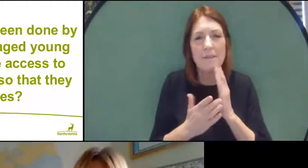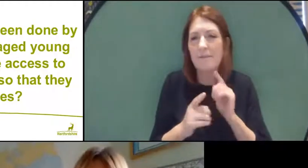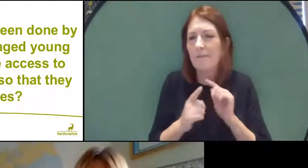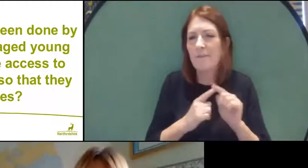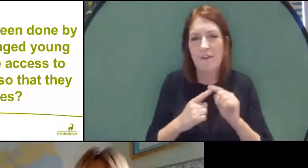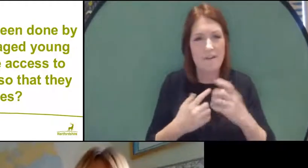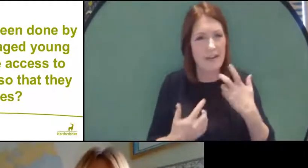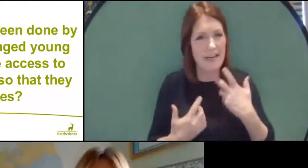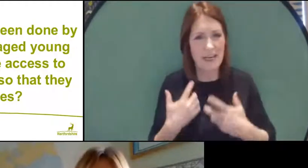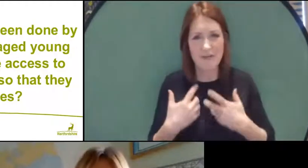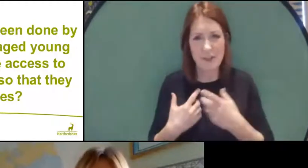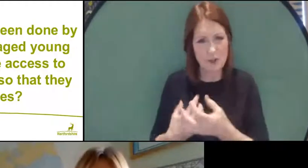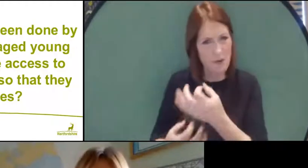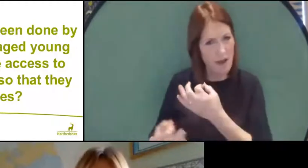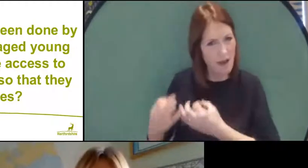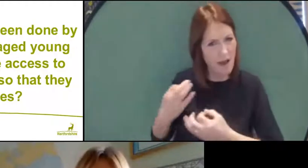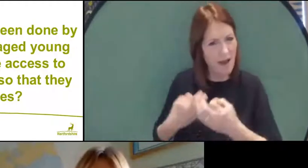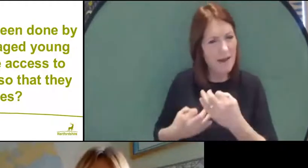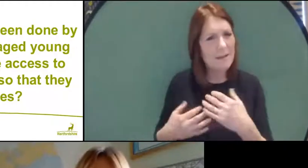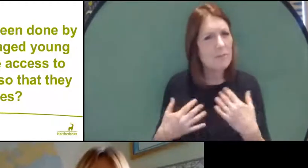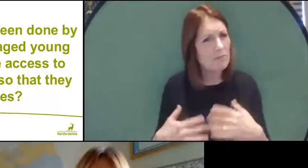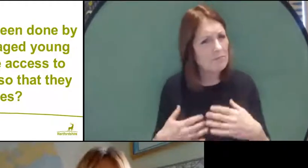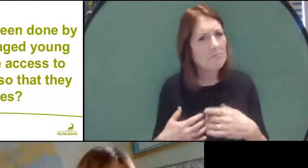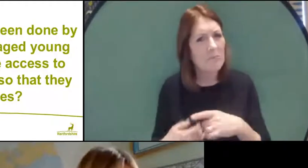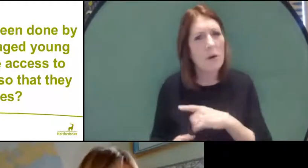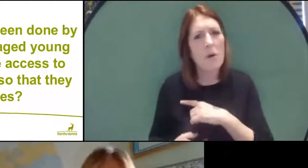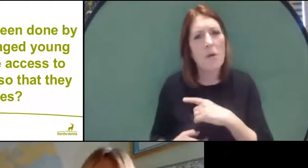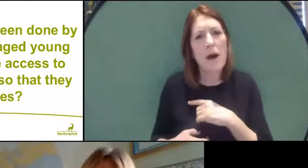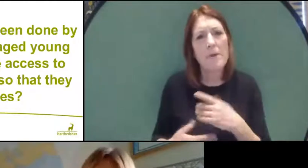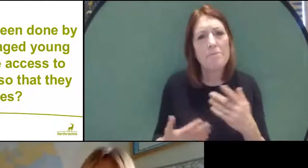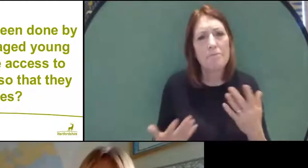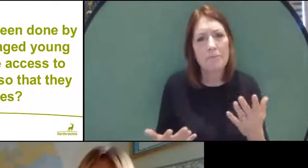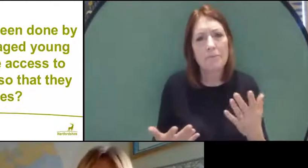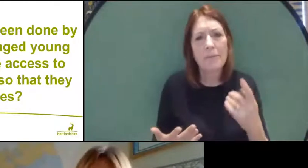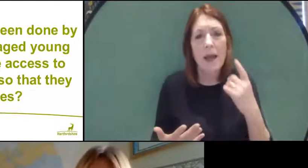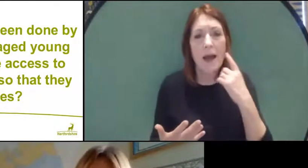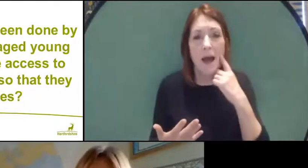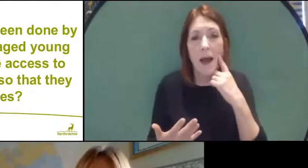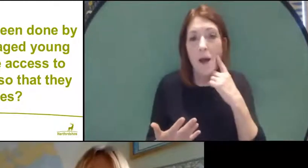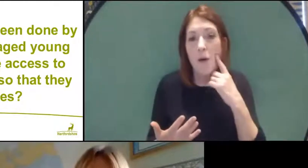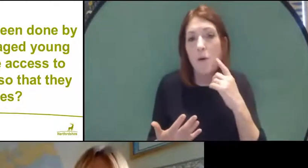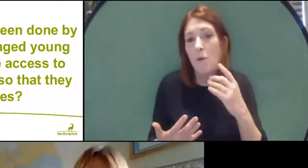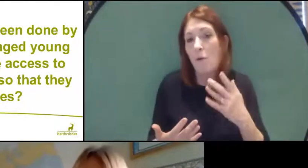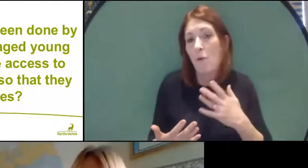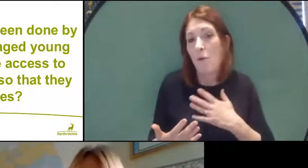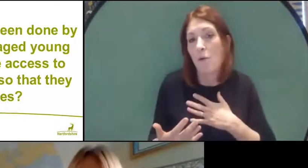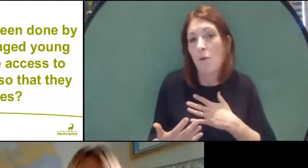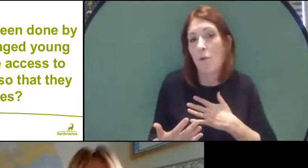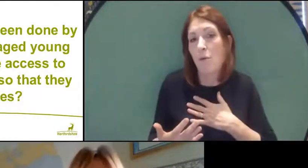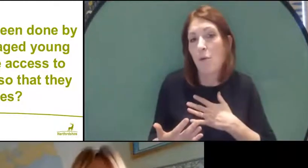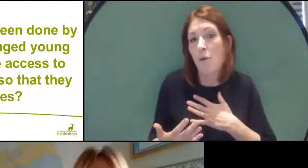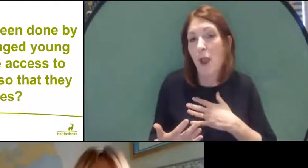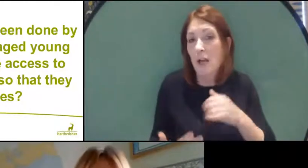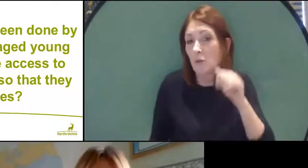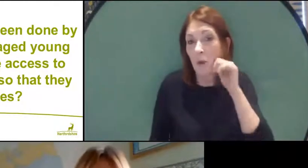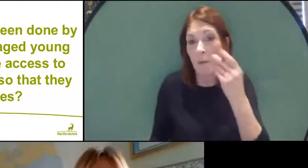those questions, because what would be a really good view is maybe in the chat and the questions,